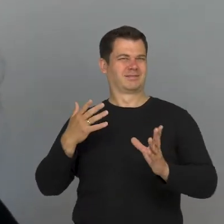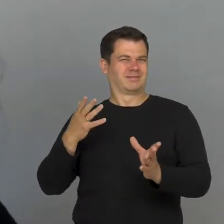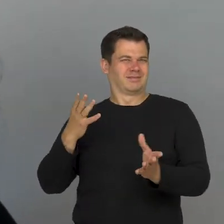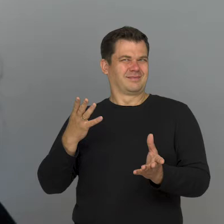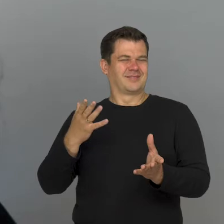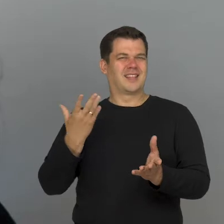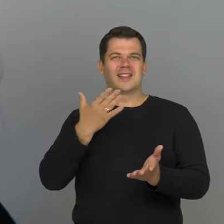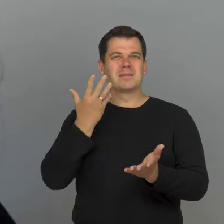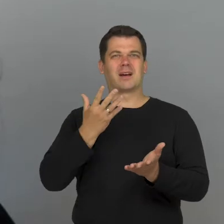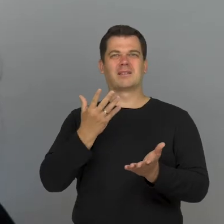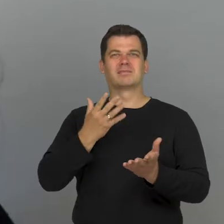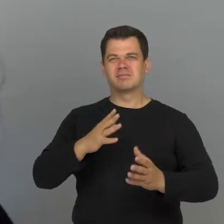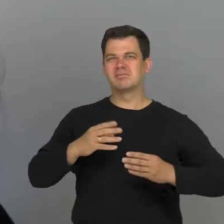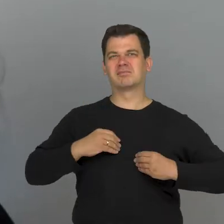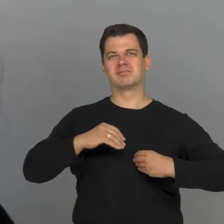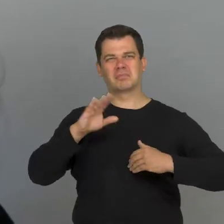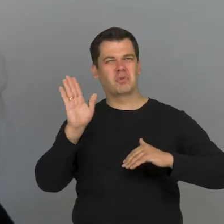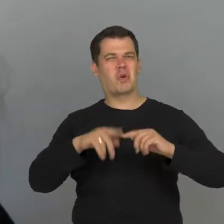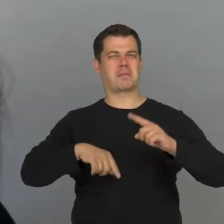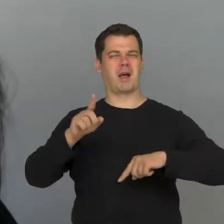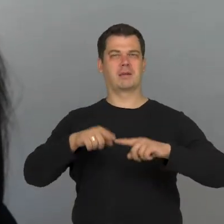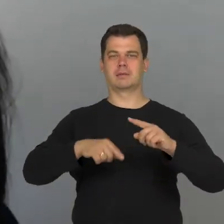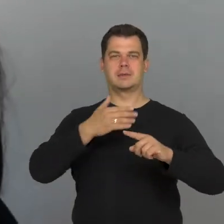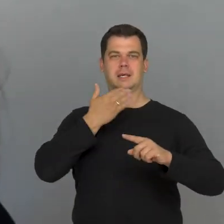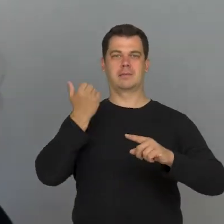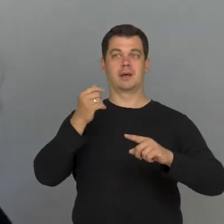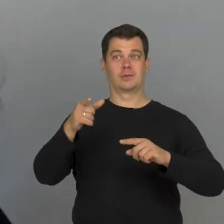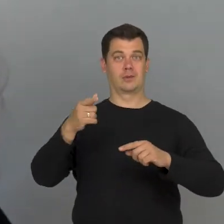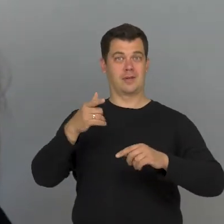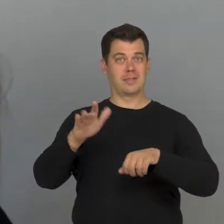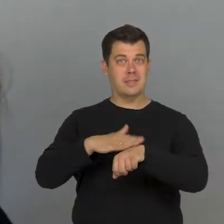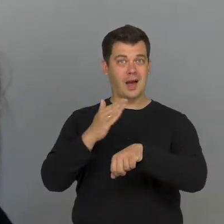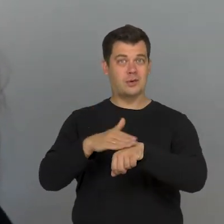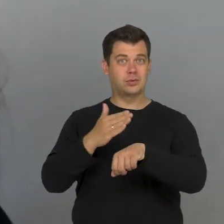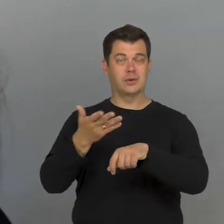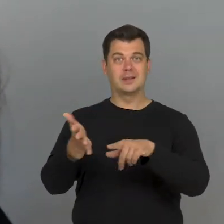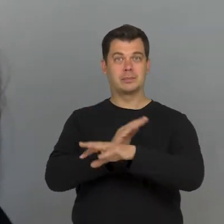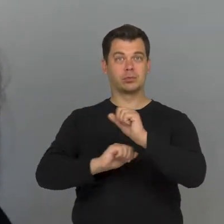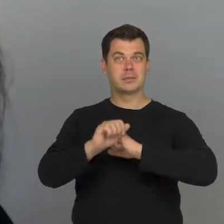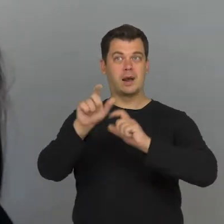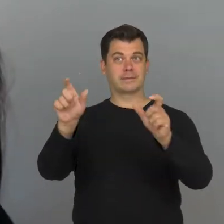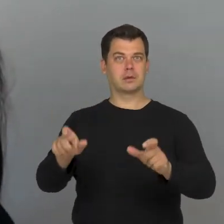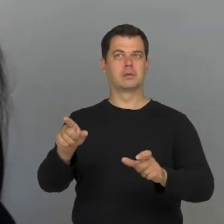An image where a disabled body is in the public eye.